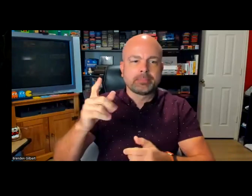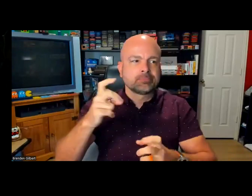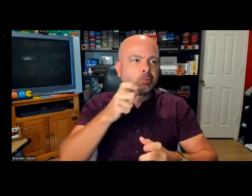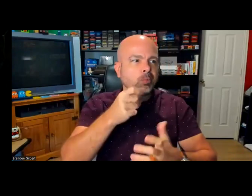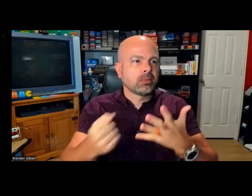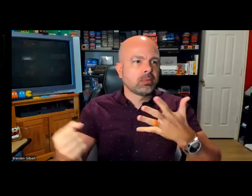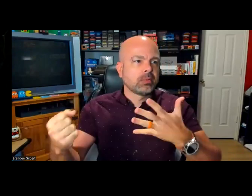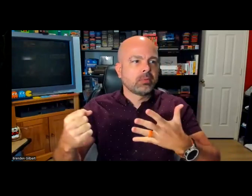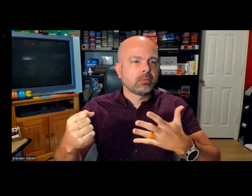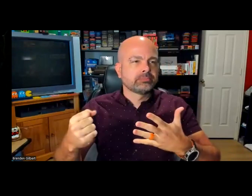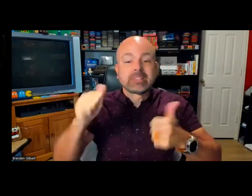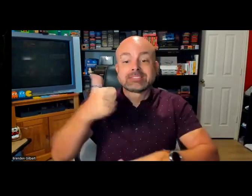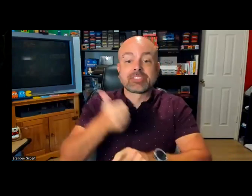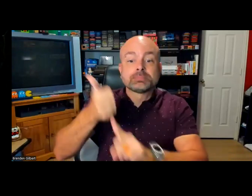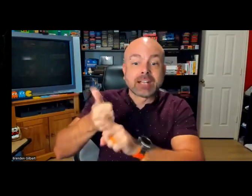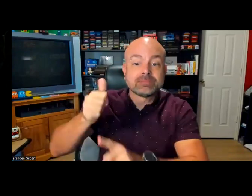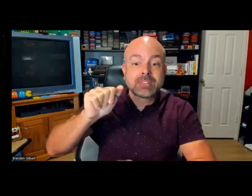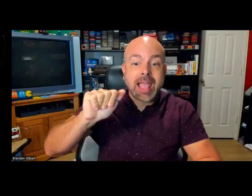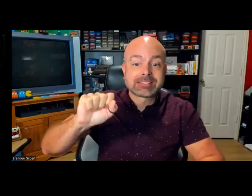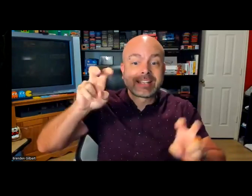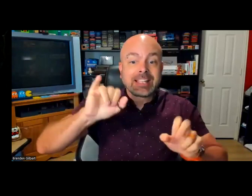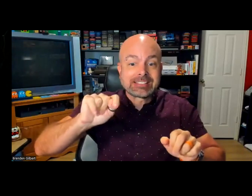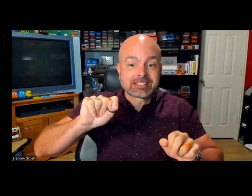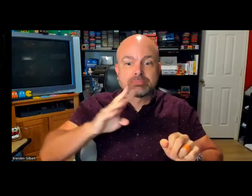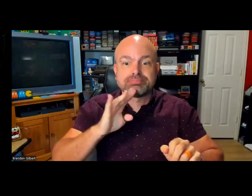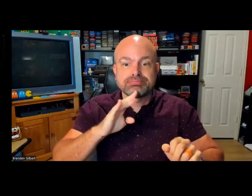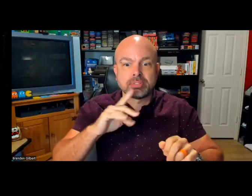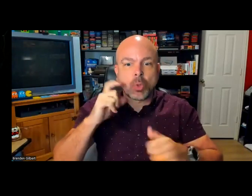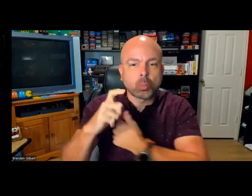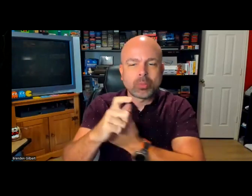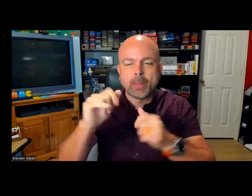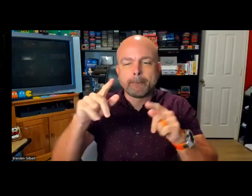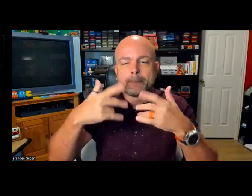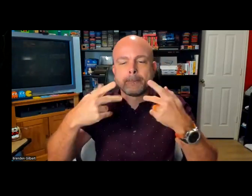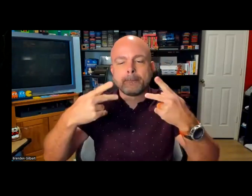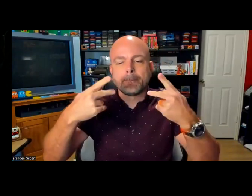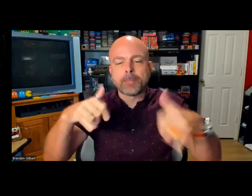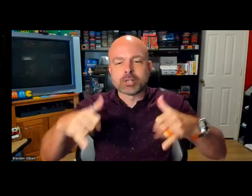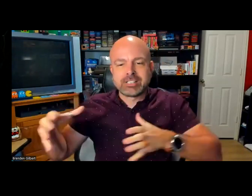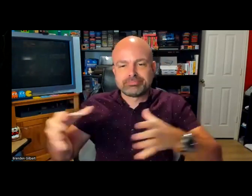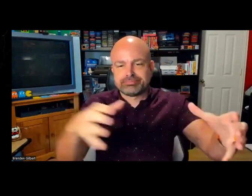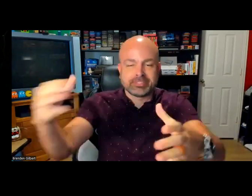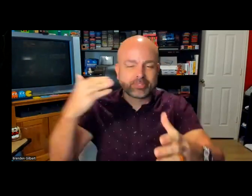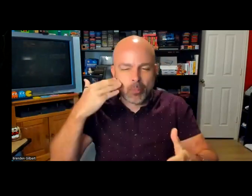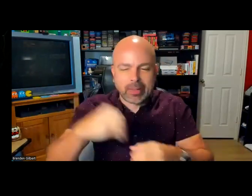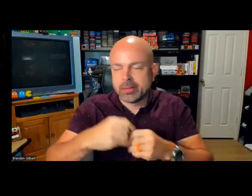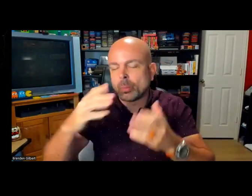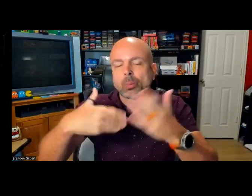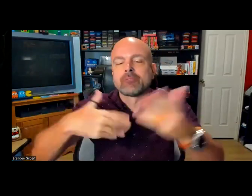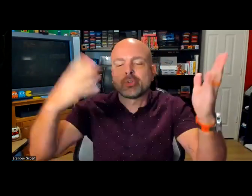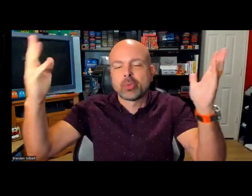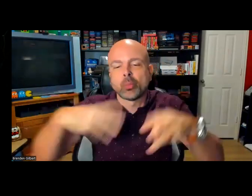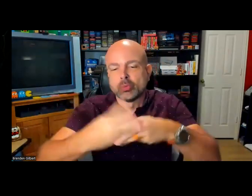highlighted, and that the person can identify themselves as the